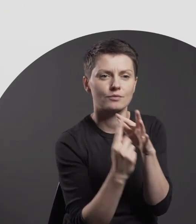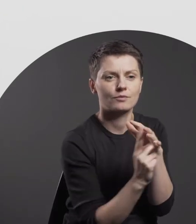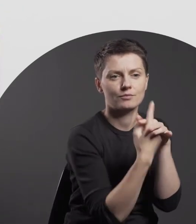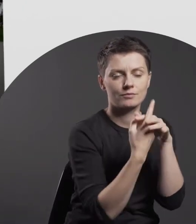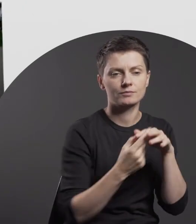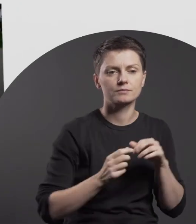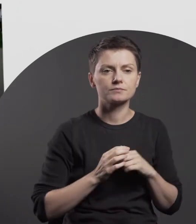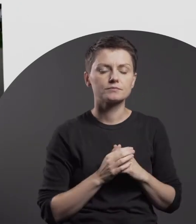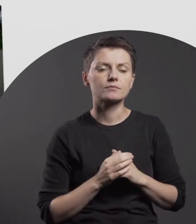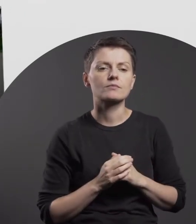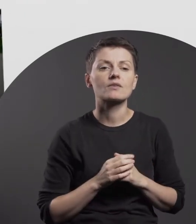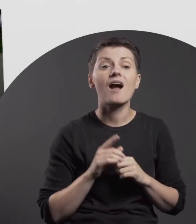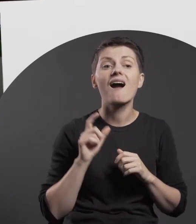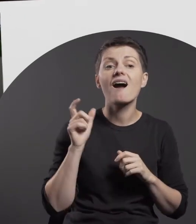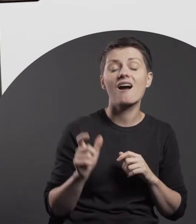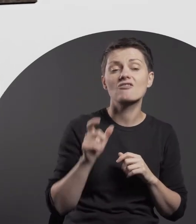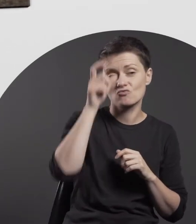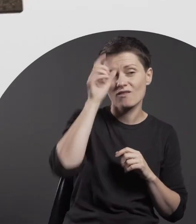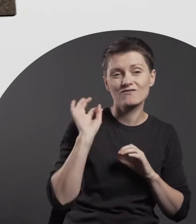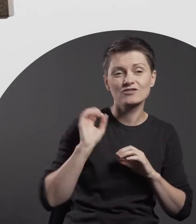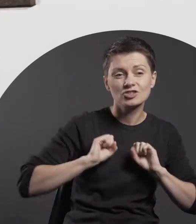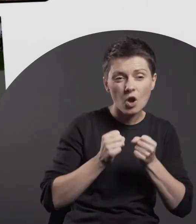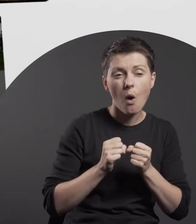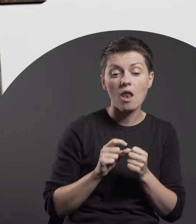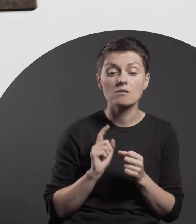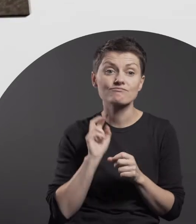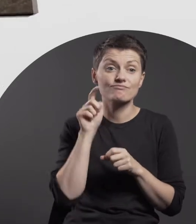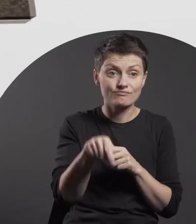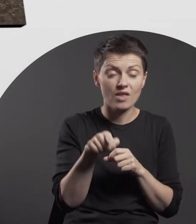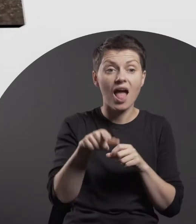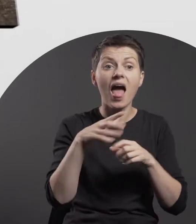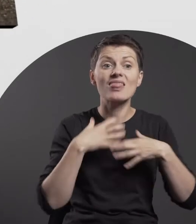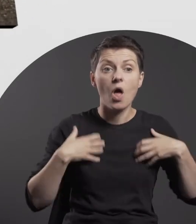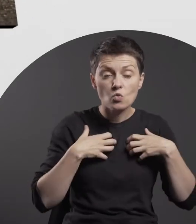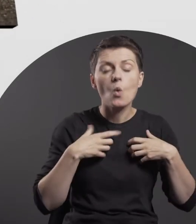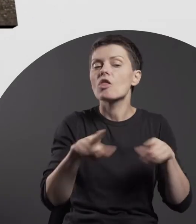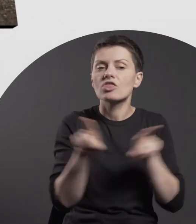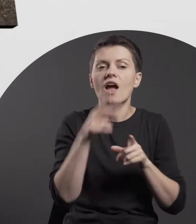Human activity and nature are also prominently featured in Tomasz Ciecierski’s collage.